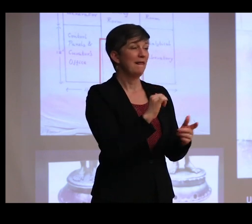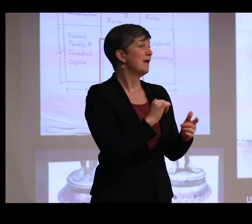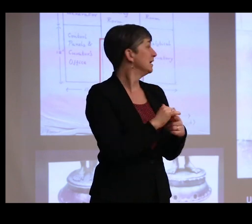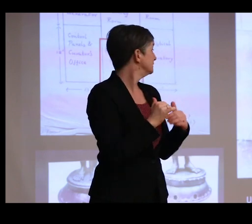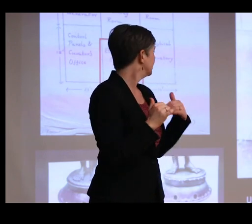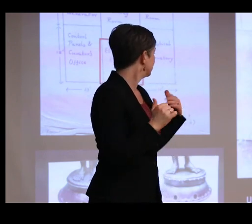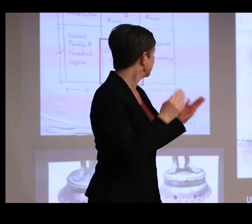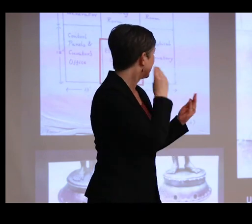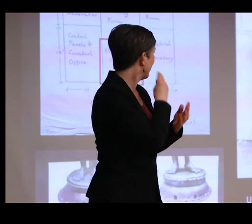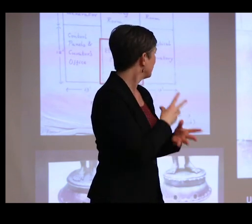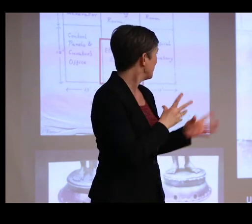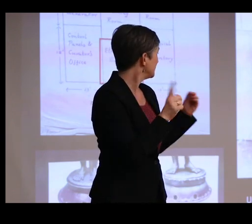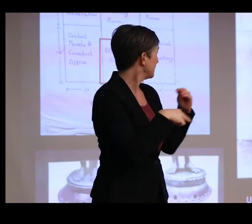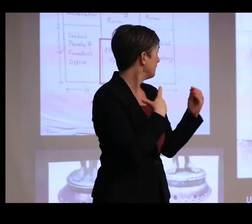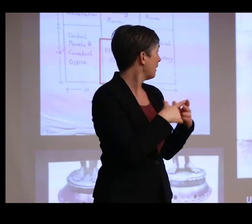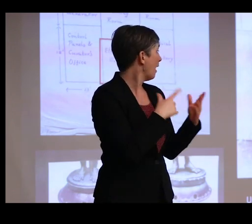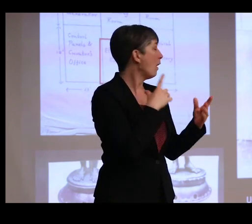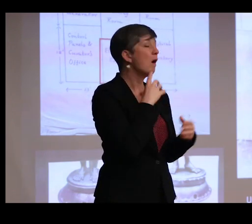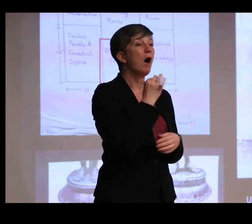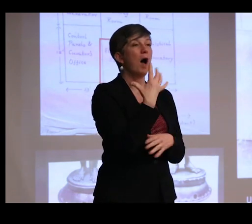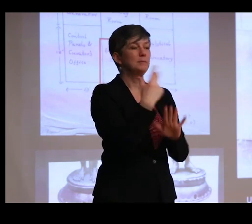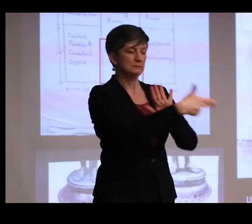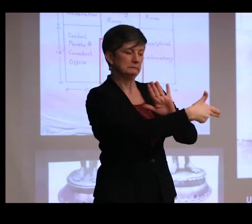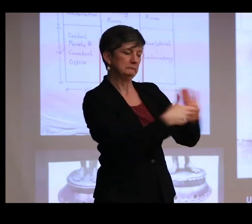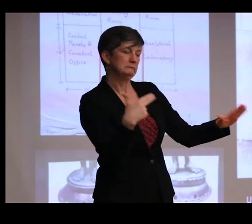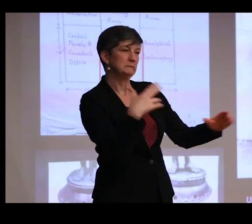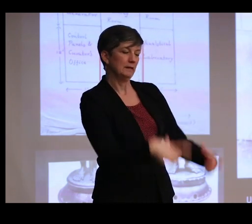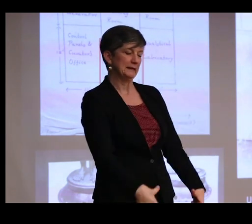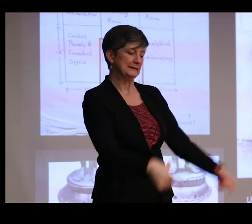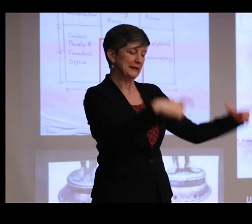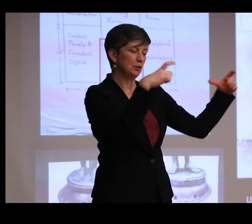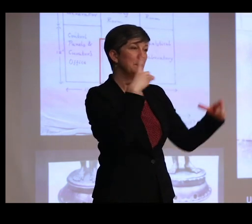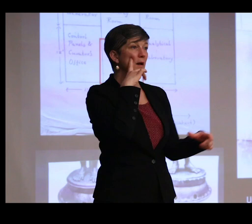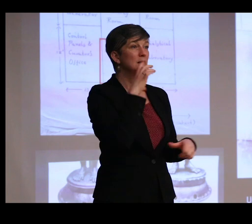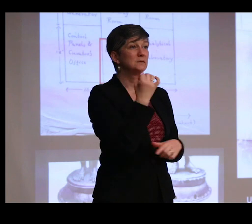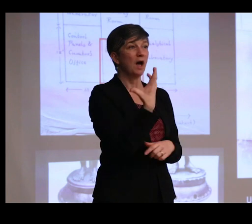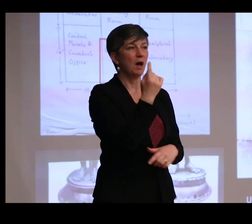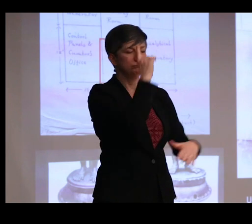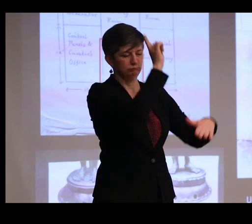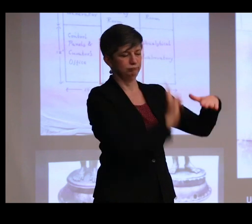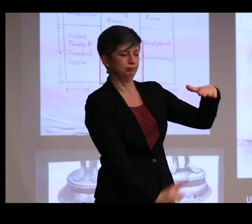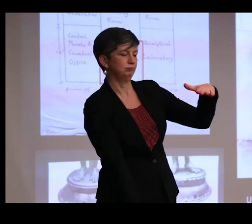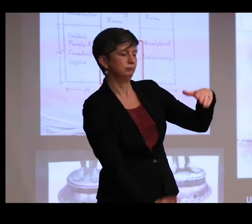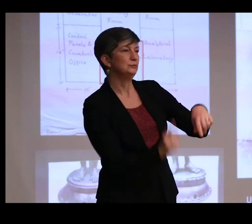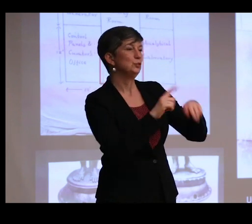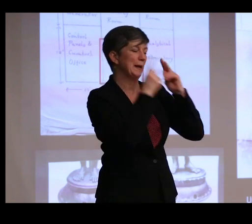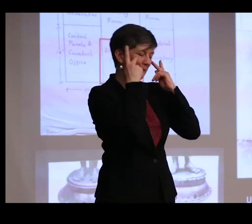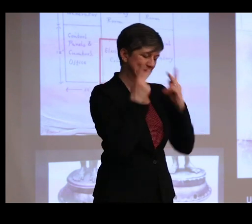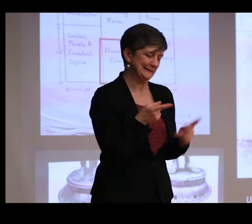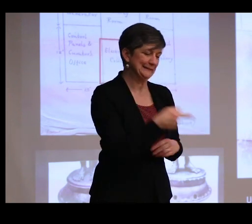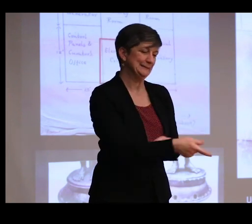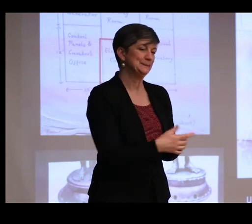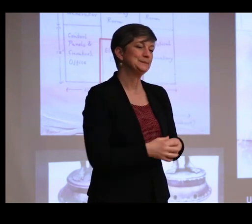and the information about the objects were written on the side because, of course, the objects are immersed inside and you can't see them.